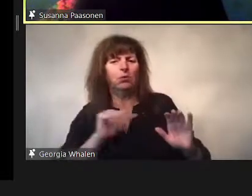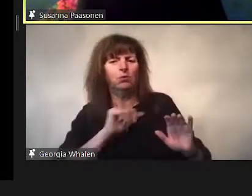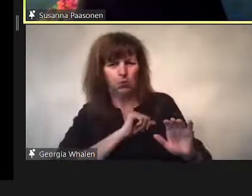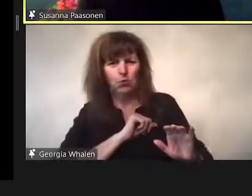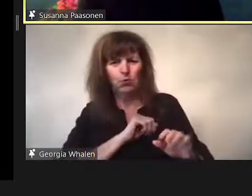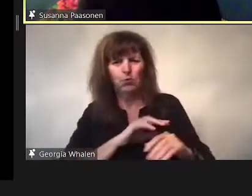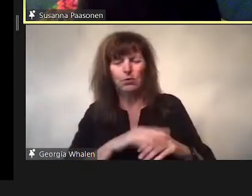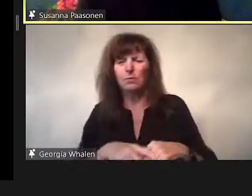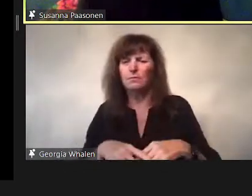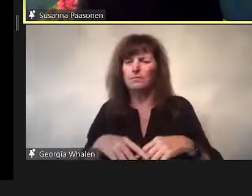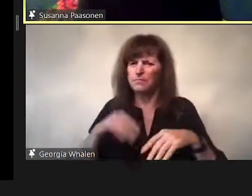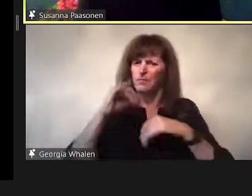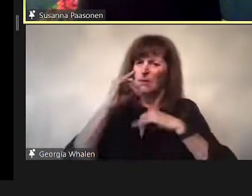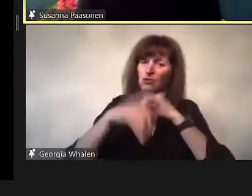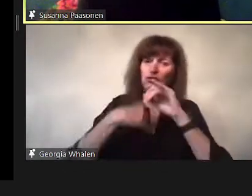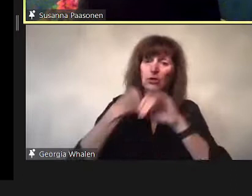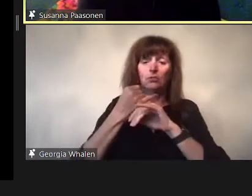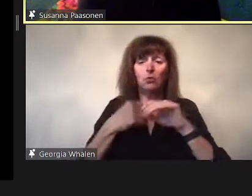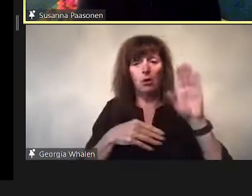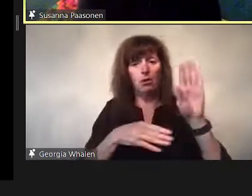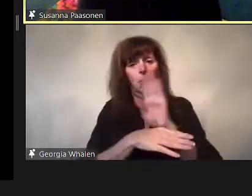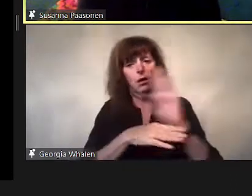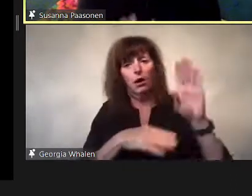These culture specific attitudes then become translated into models of prudishness